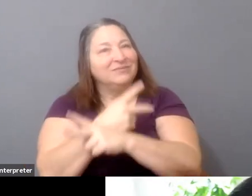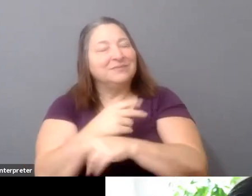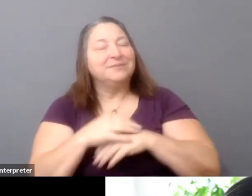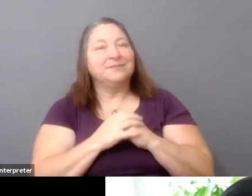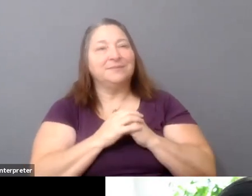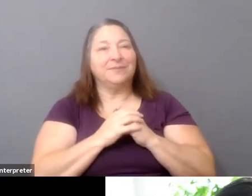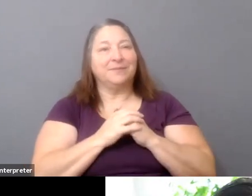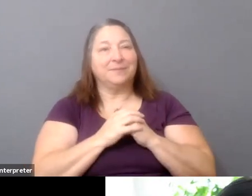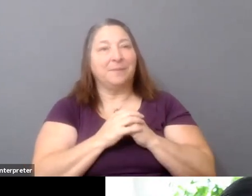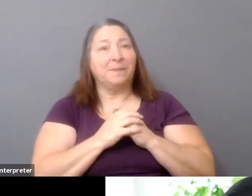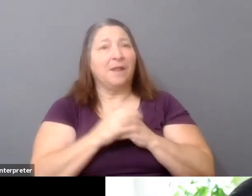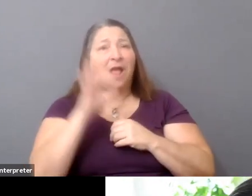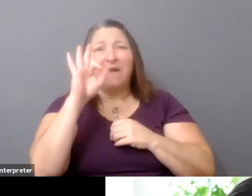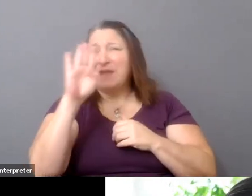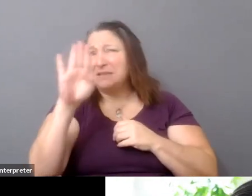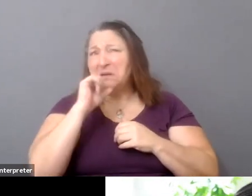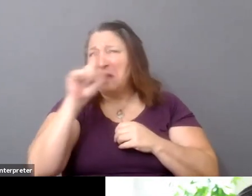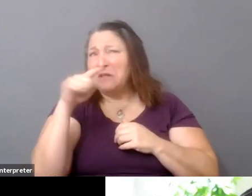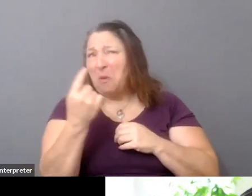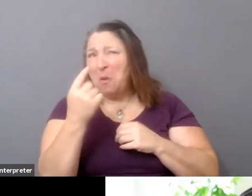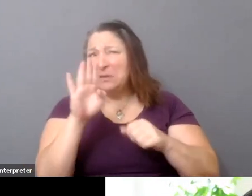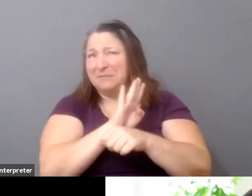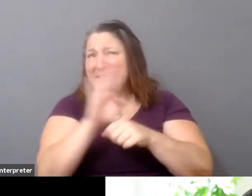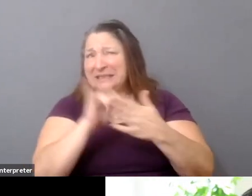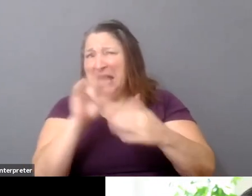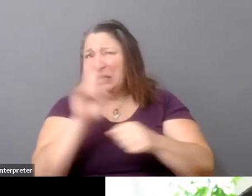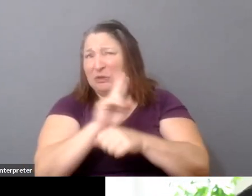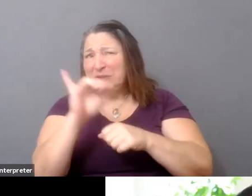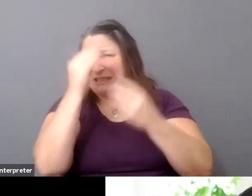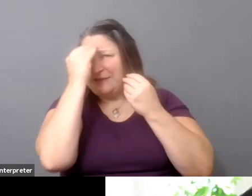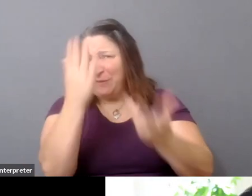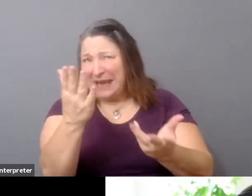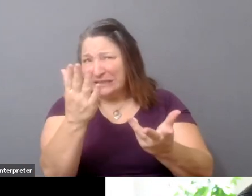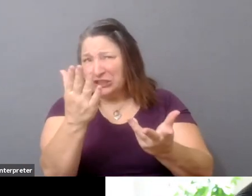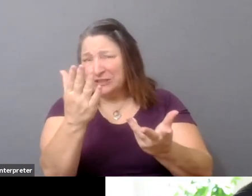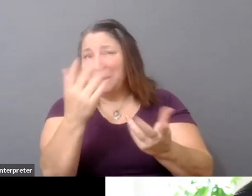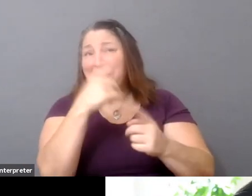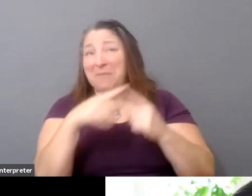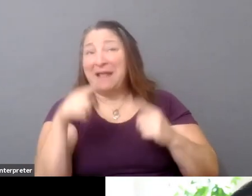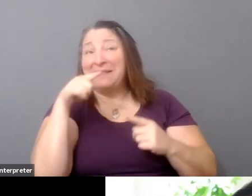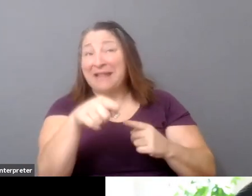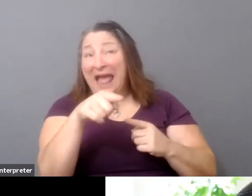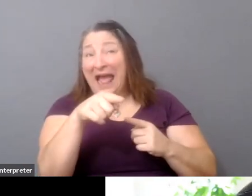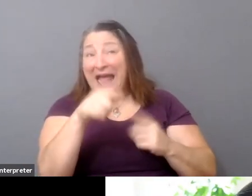they're not the only businesses that leverage this. And then you kind of multiply that network phenomena